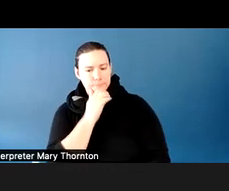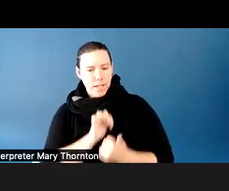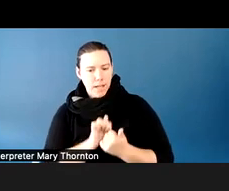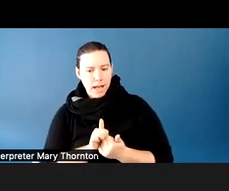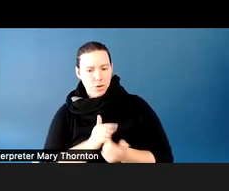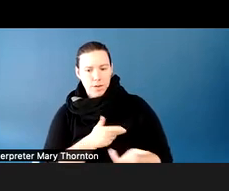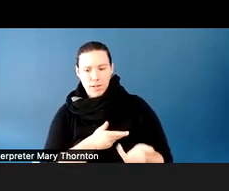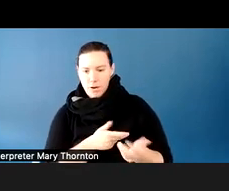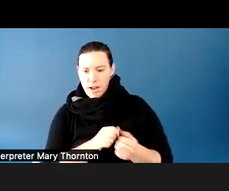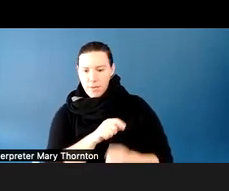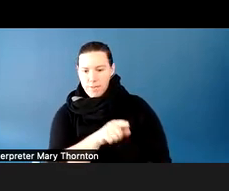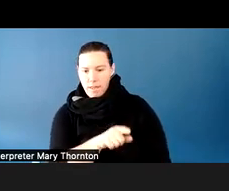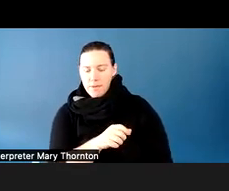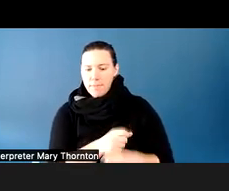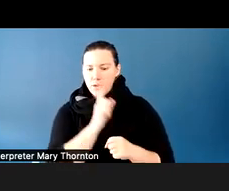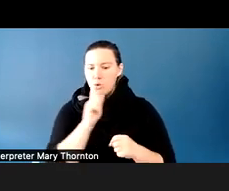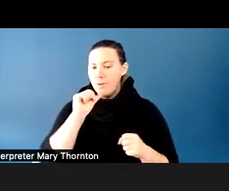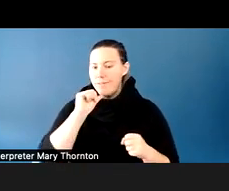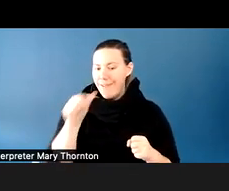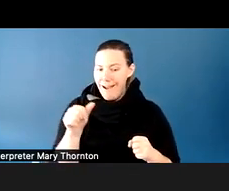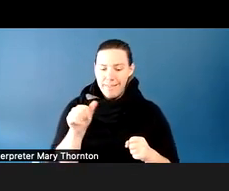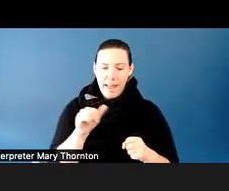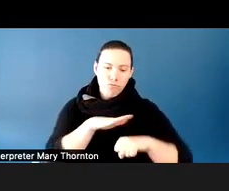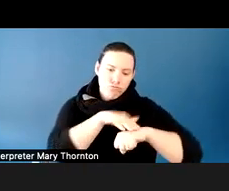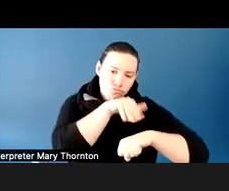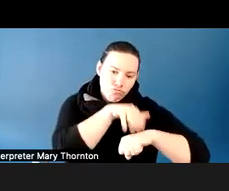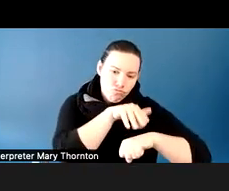or infantilizing them or talking to them like a baby.